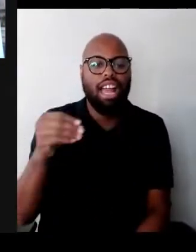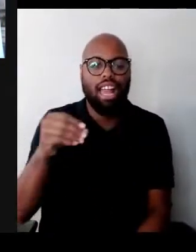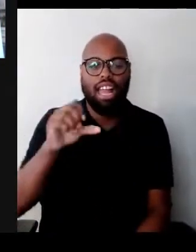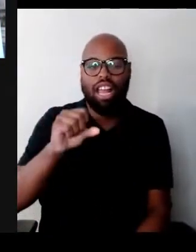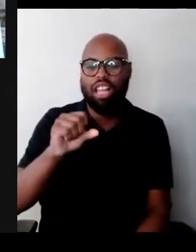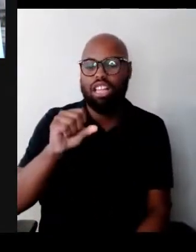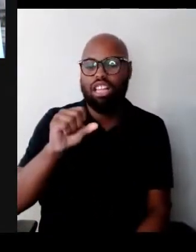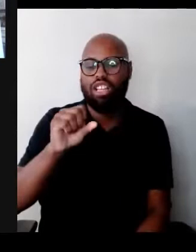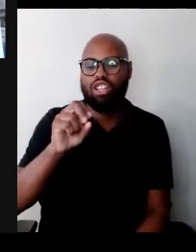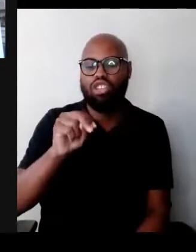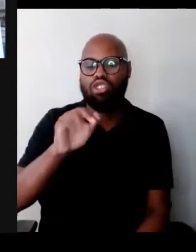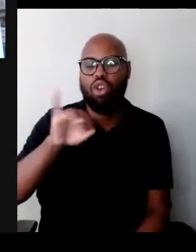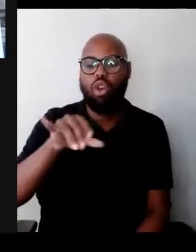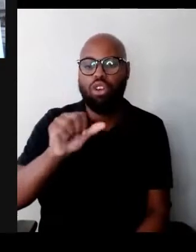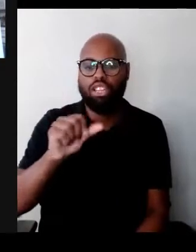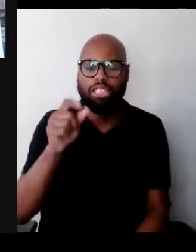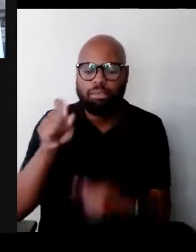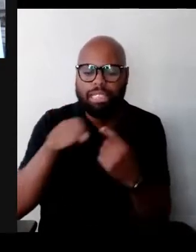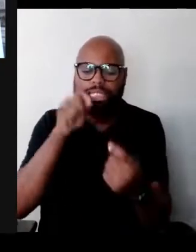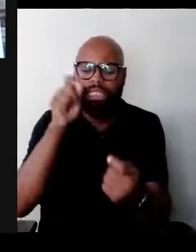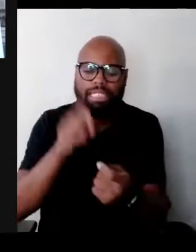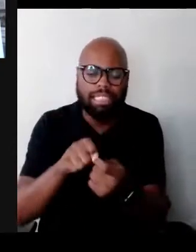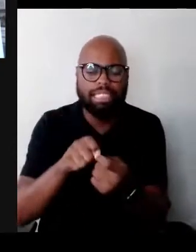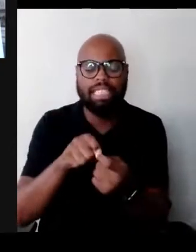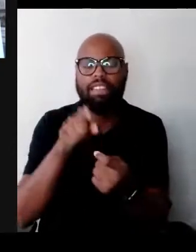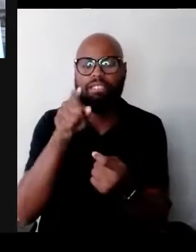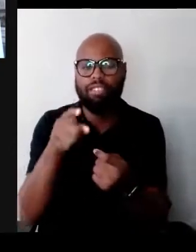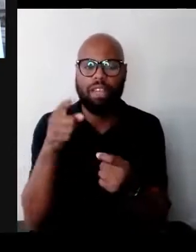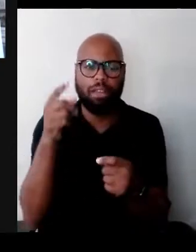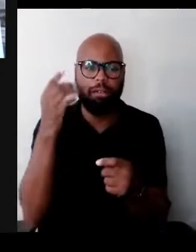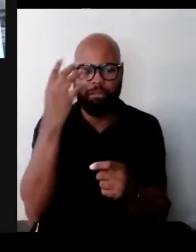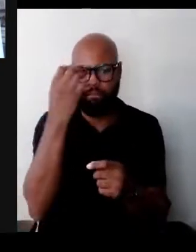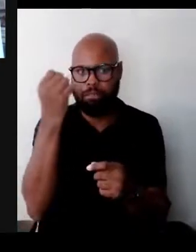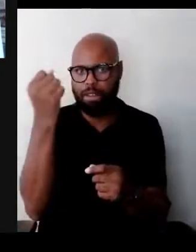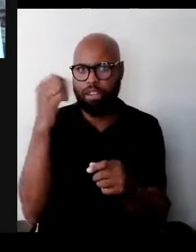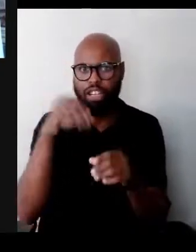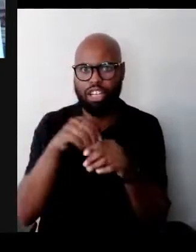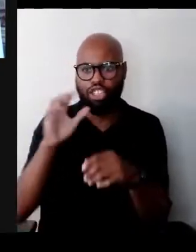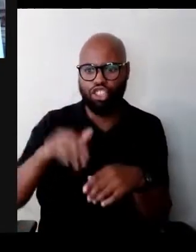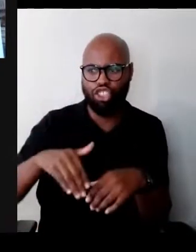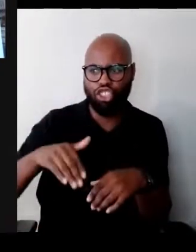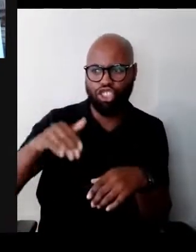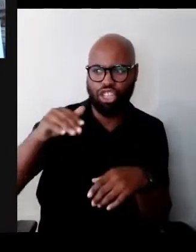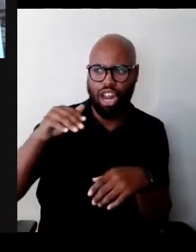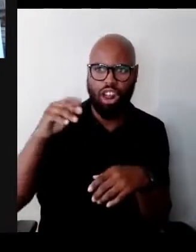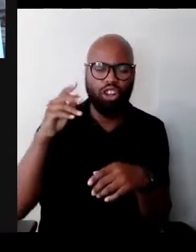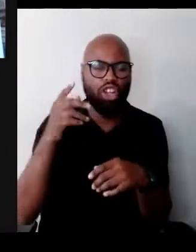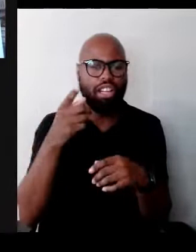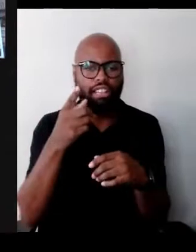that has stayed with you and helped shape the person that you've become? Aliza, would you be willing to start us off?